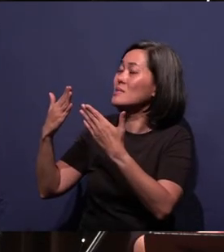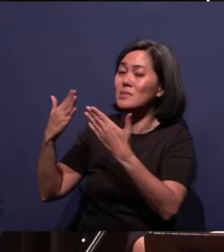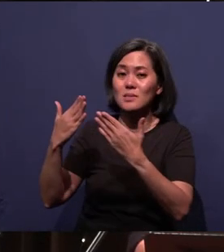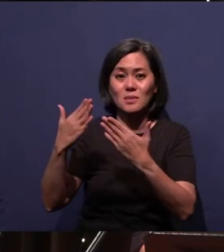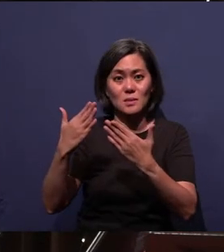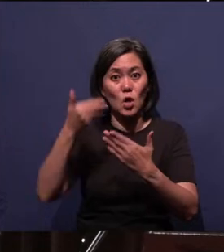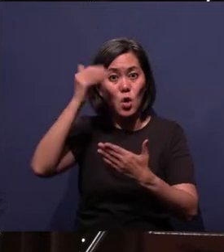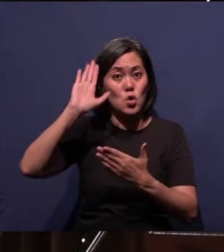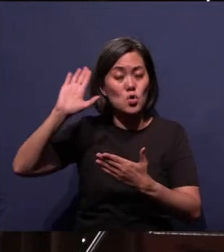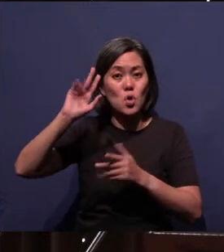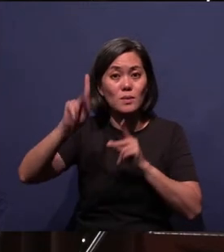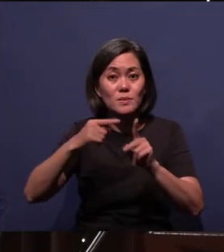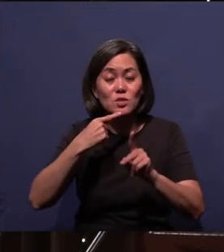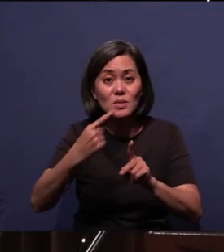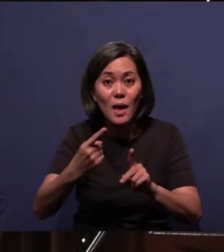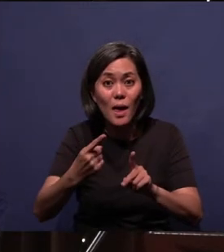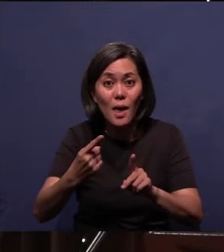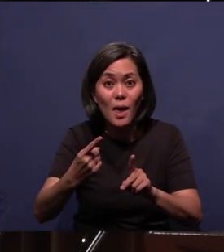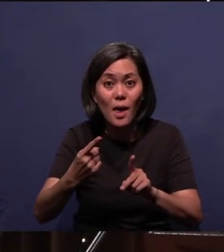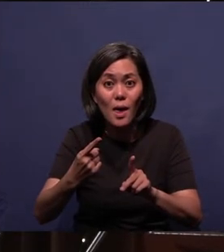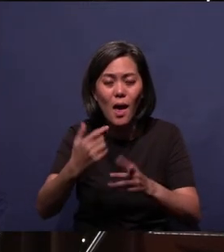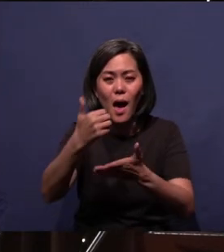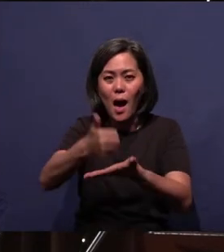And God's people together we say, Amen.